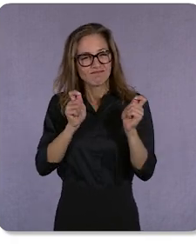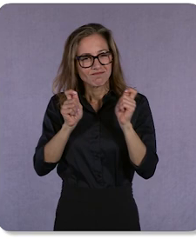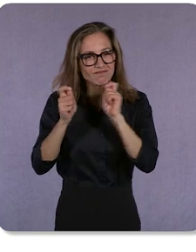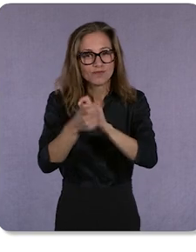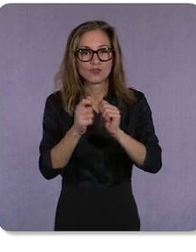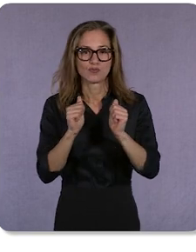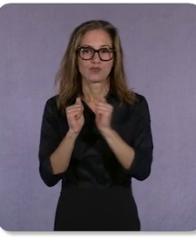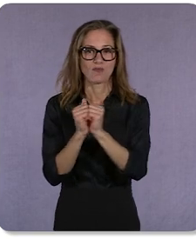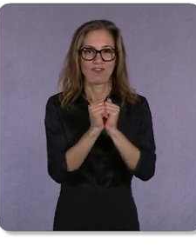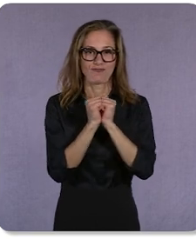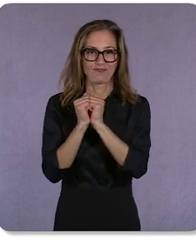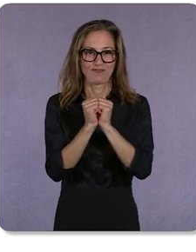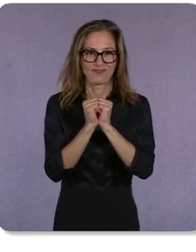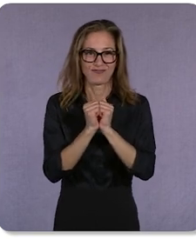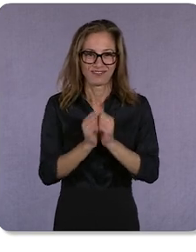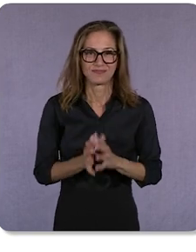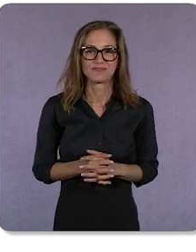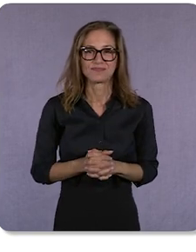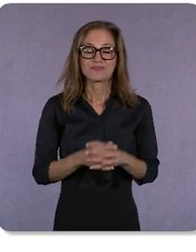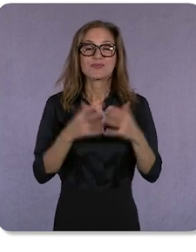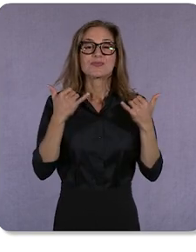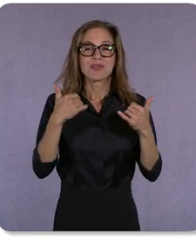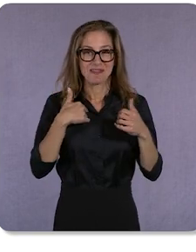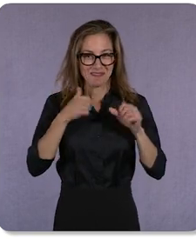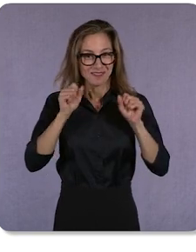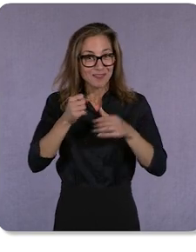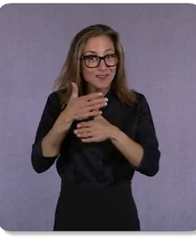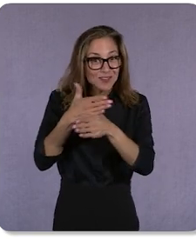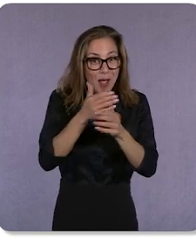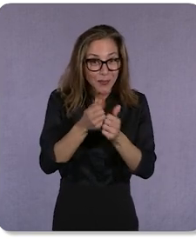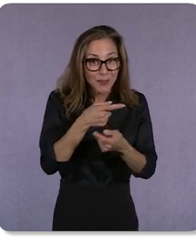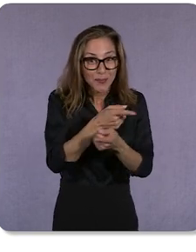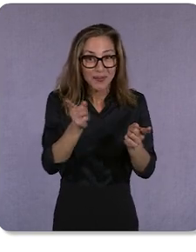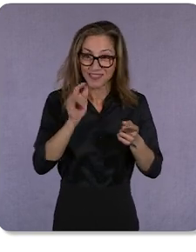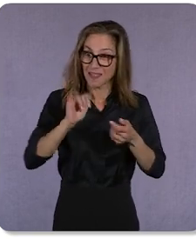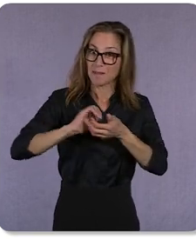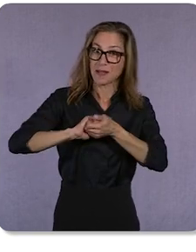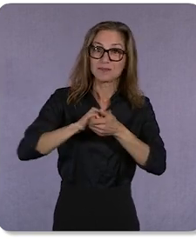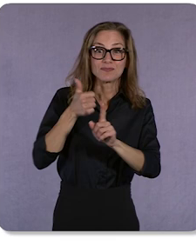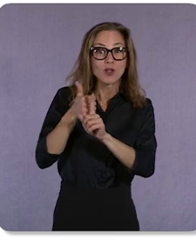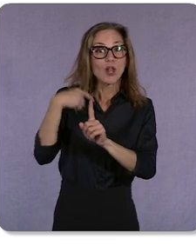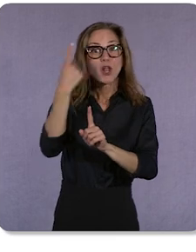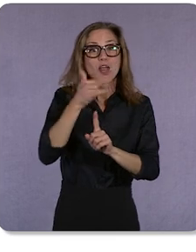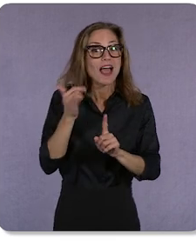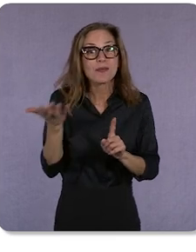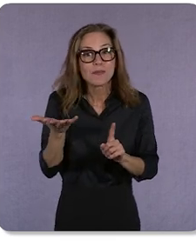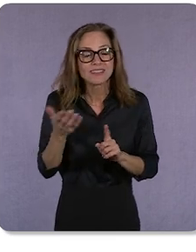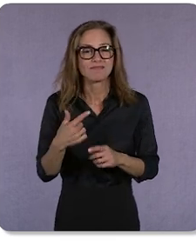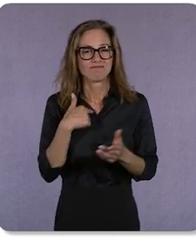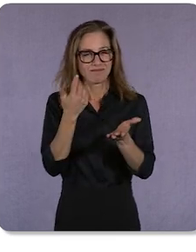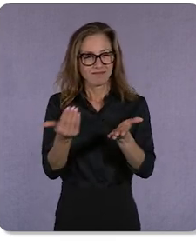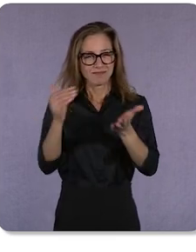Today, I was able to share with you a little bit of what that partnership looks like. We’re reimagining what’s possible in Search and online video.